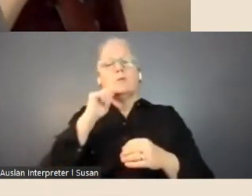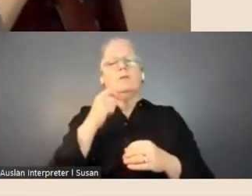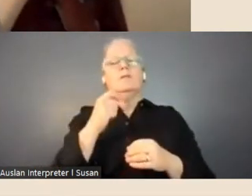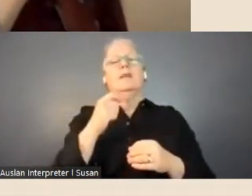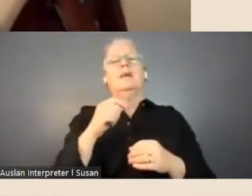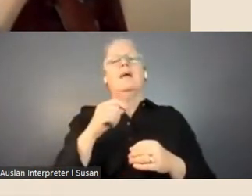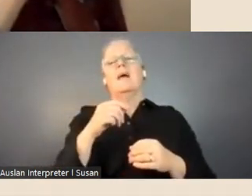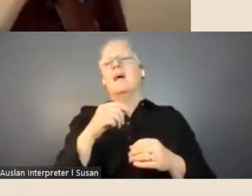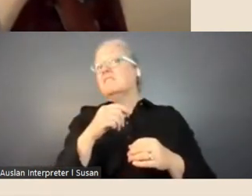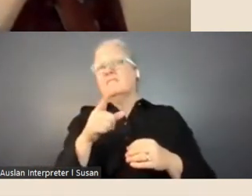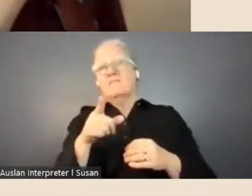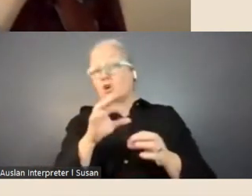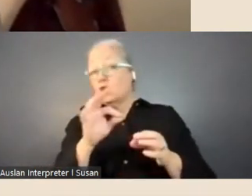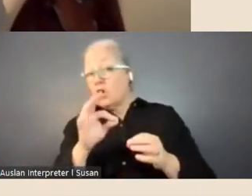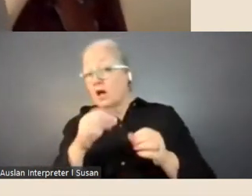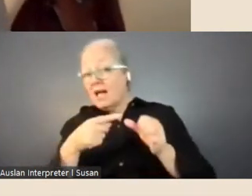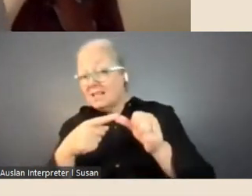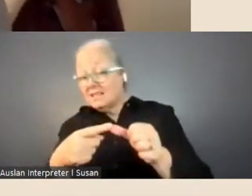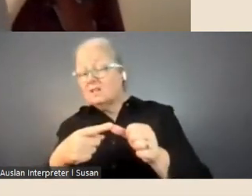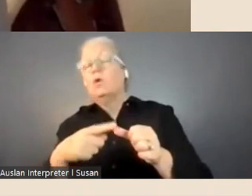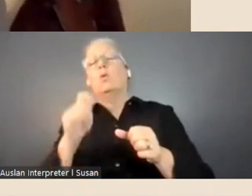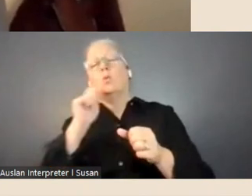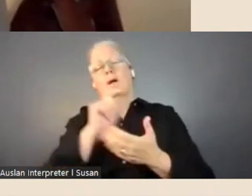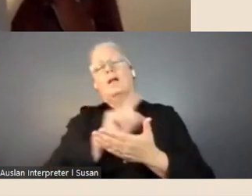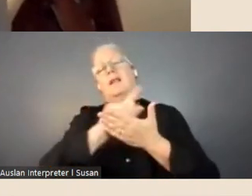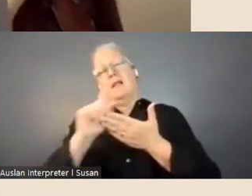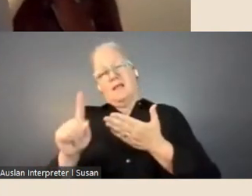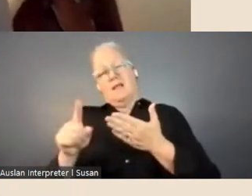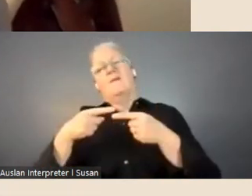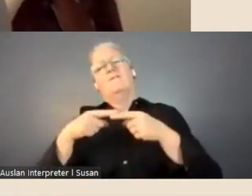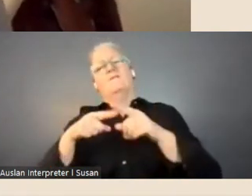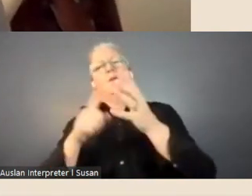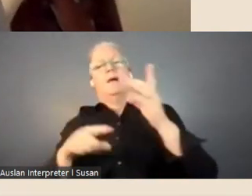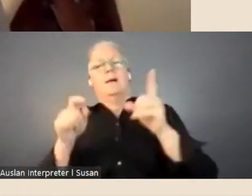So we intend to provide some follow-up responses to everyone who's attending tonight, and with us,